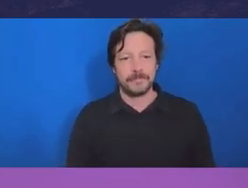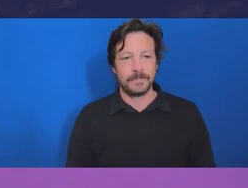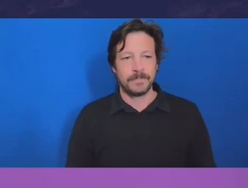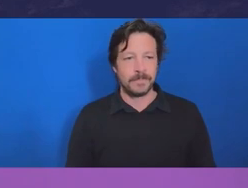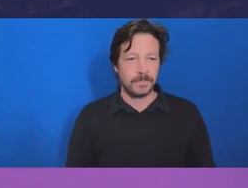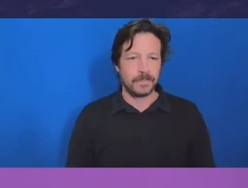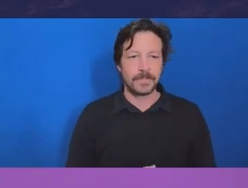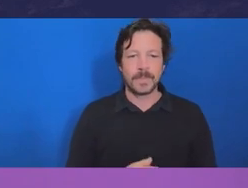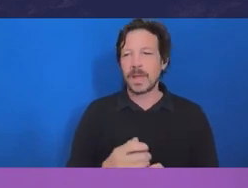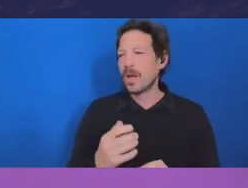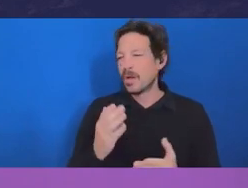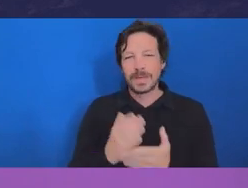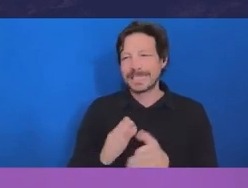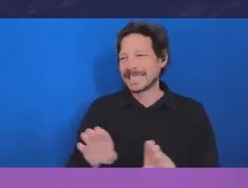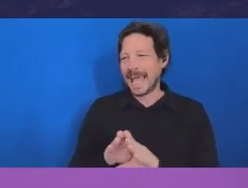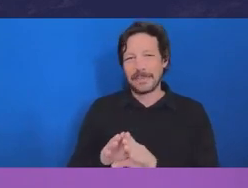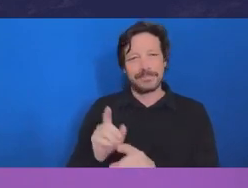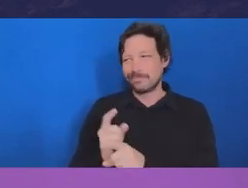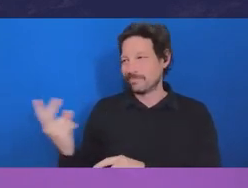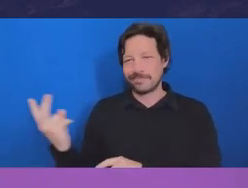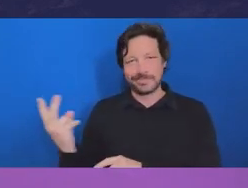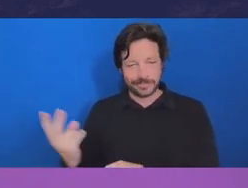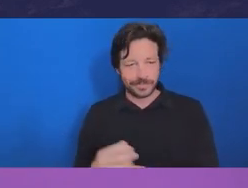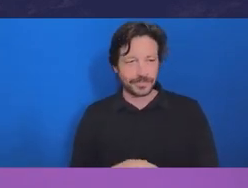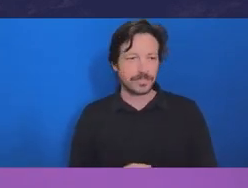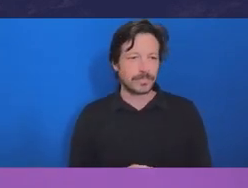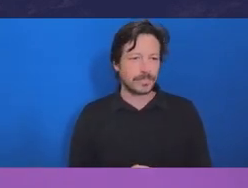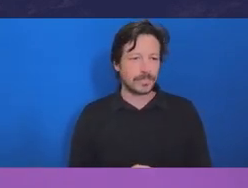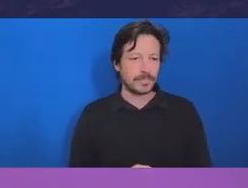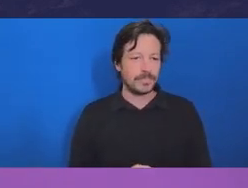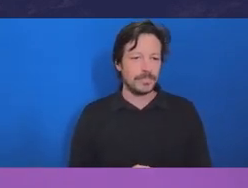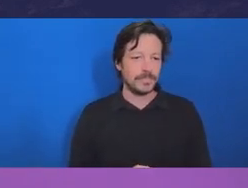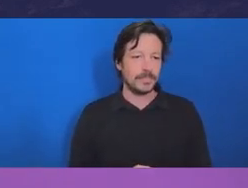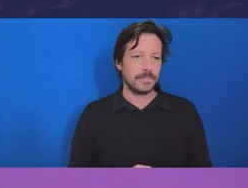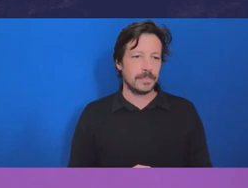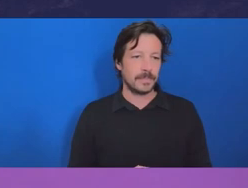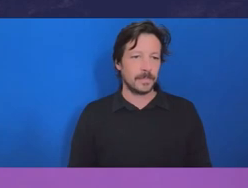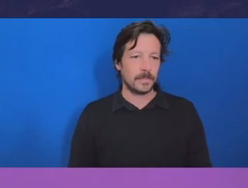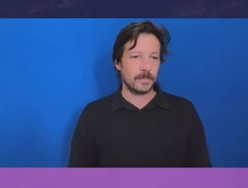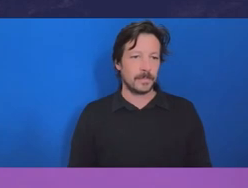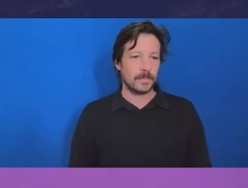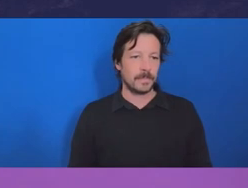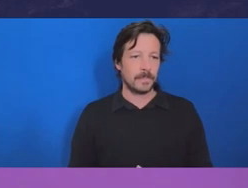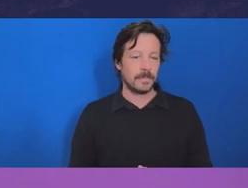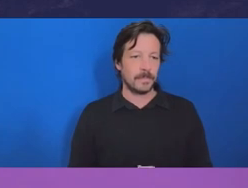as you just said, and particularly acknowledging that the potential for the influence and the impact of the federal